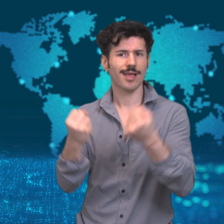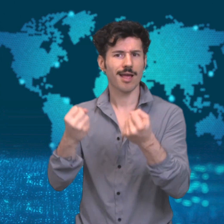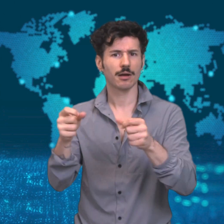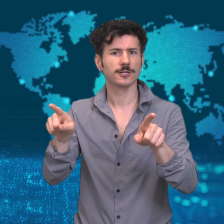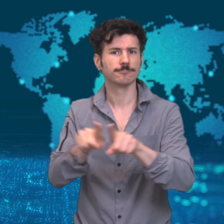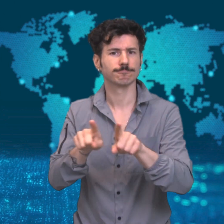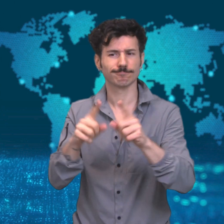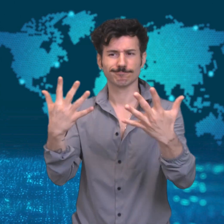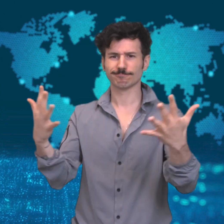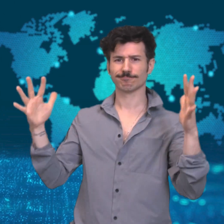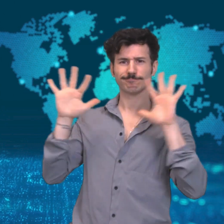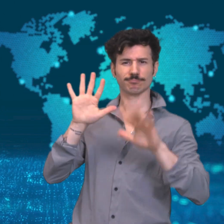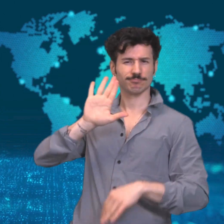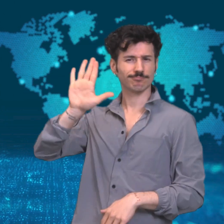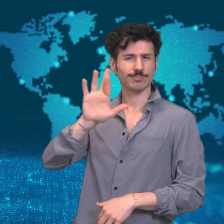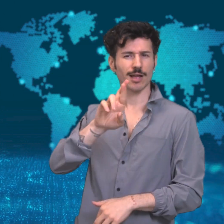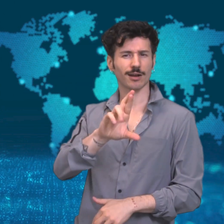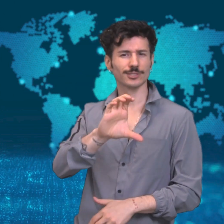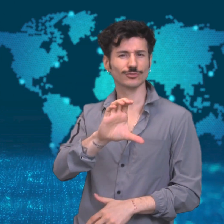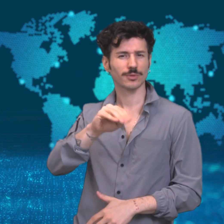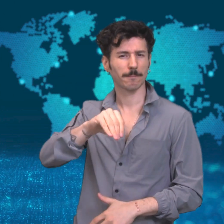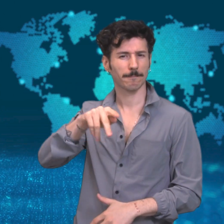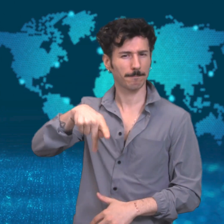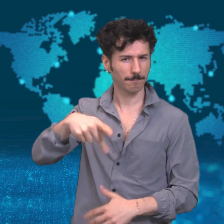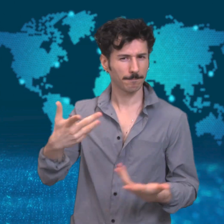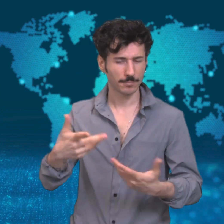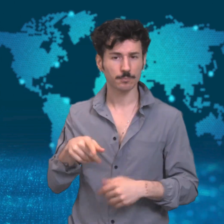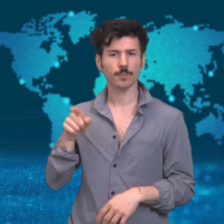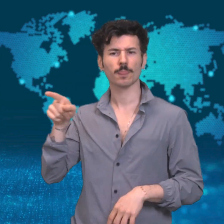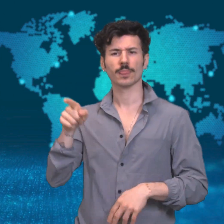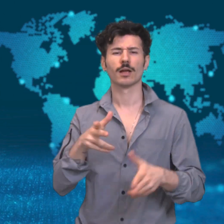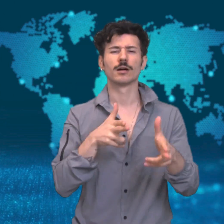Canadian Mounted Police (RCMP) officer and driving